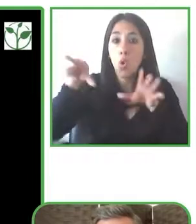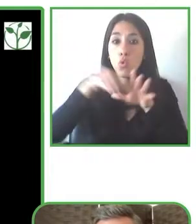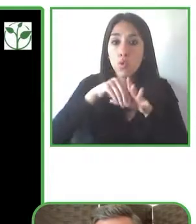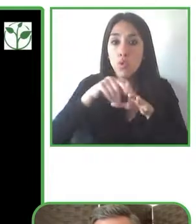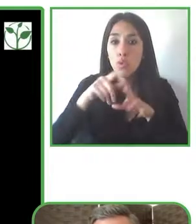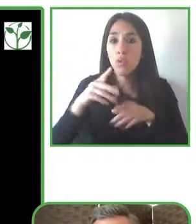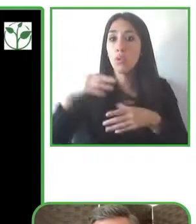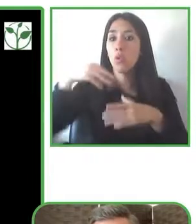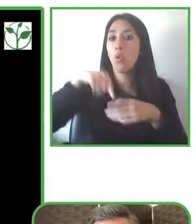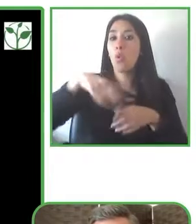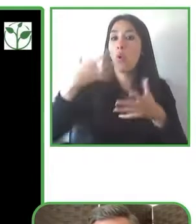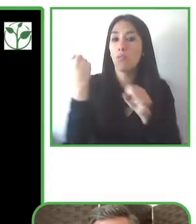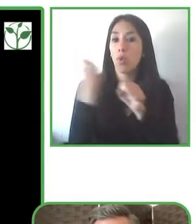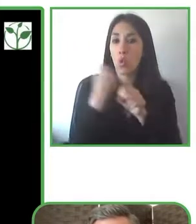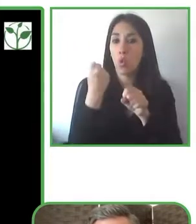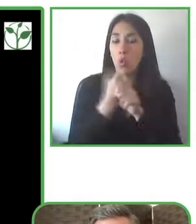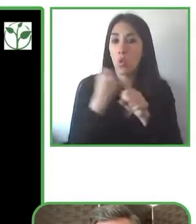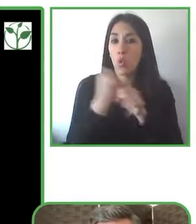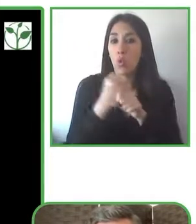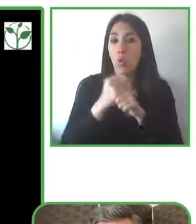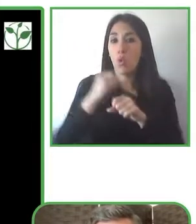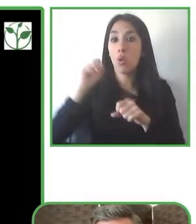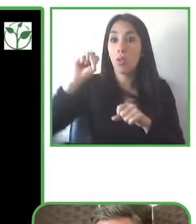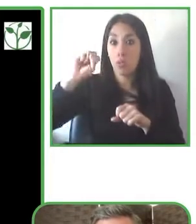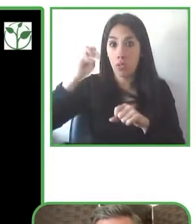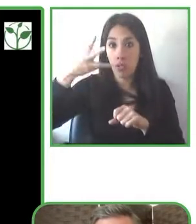accessible are they disability inclusive.